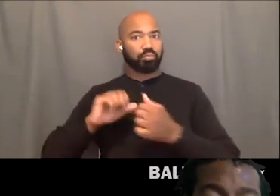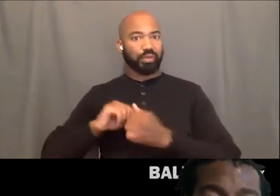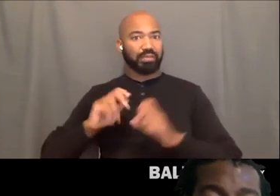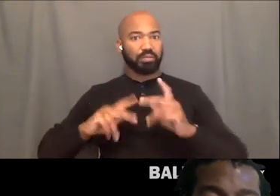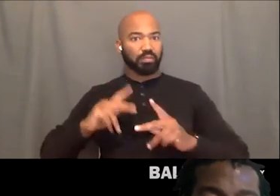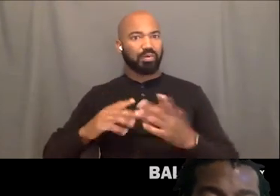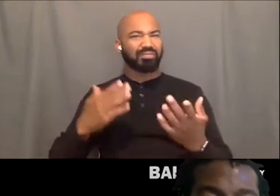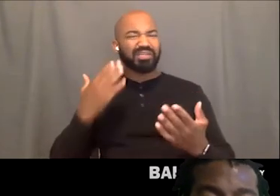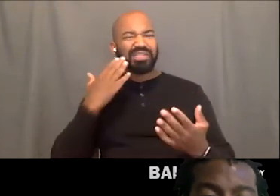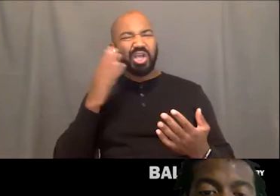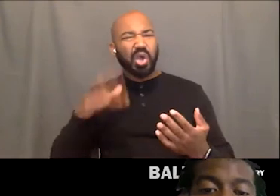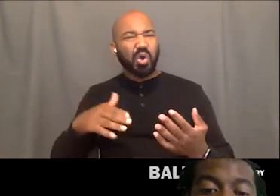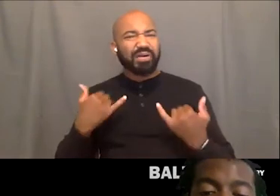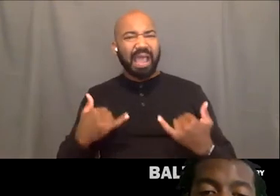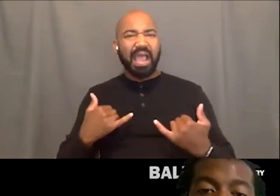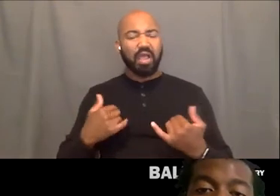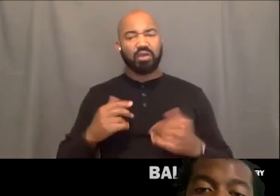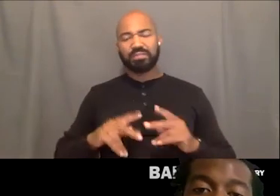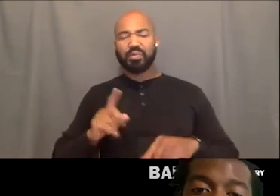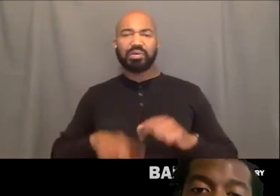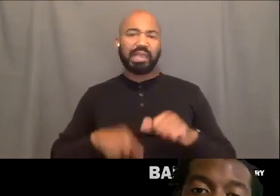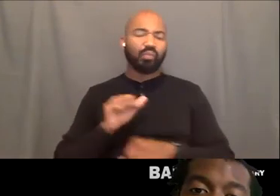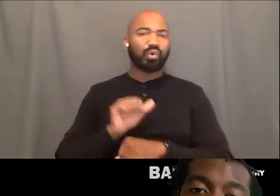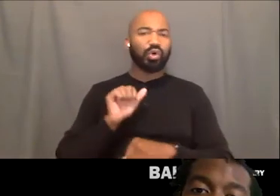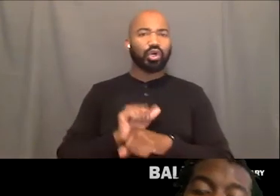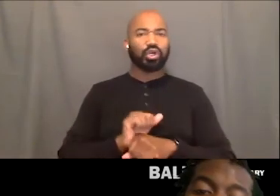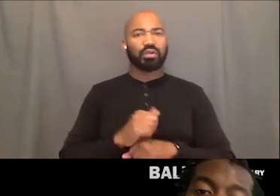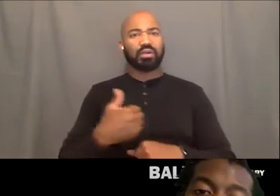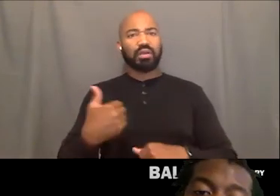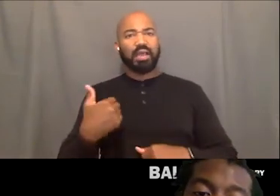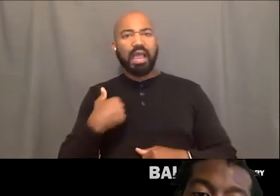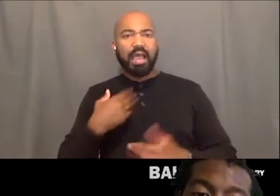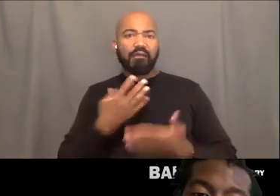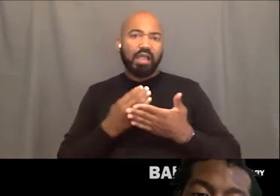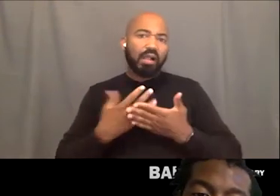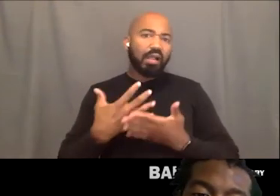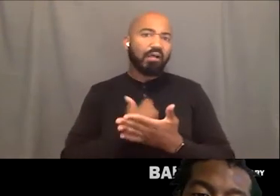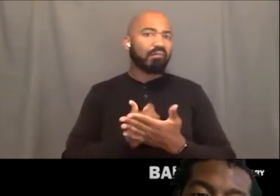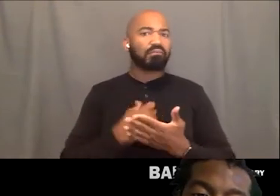you know, work and and have those incomes and have that, you know, the ability to pay